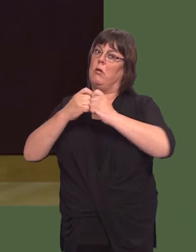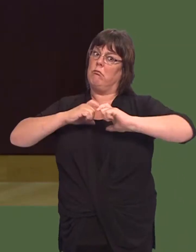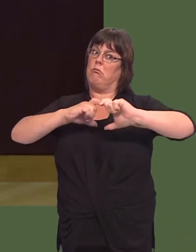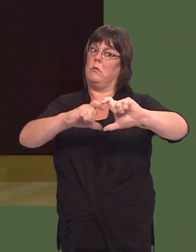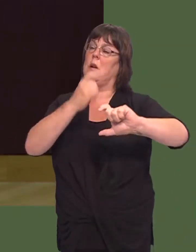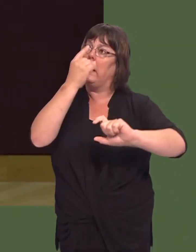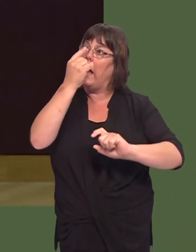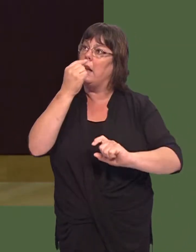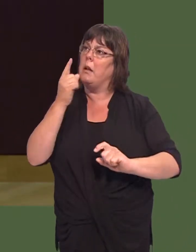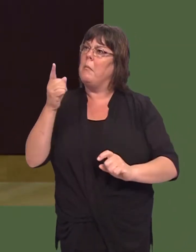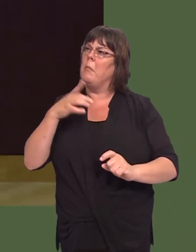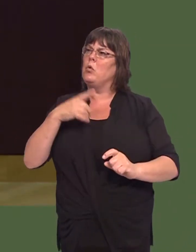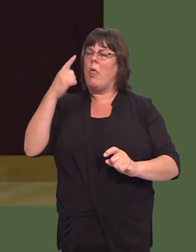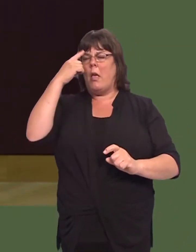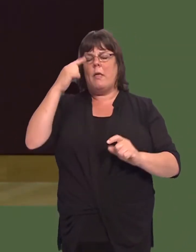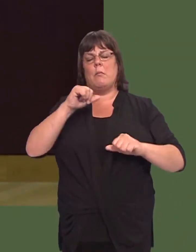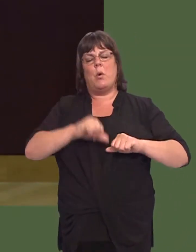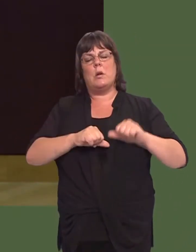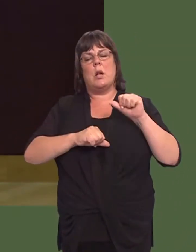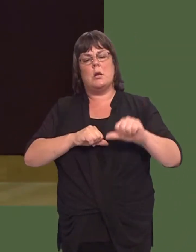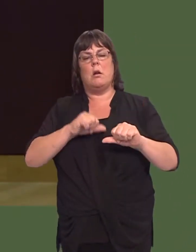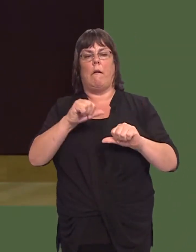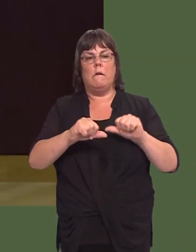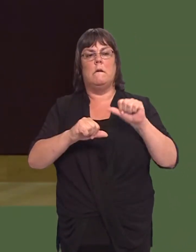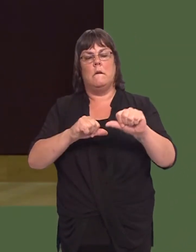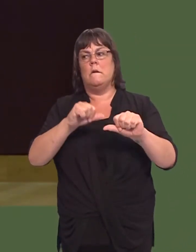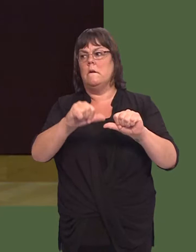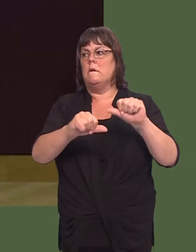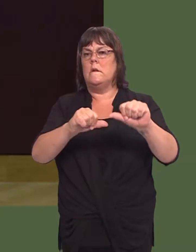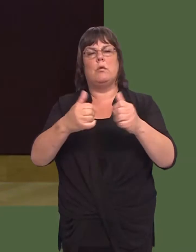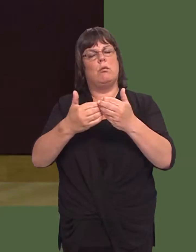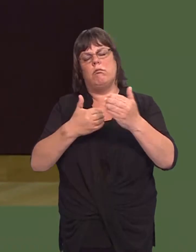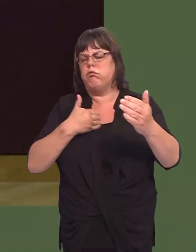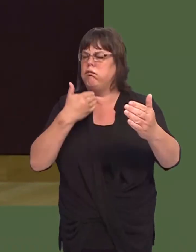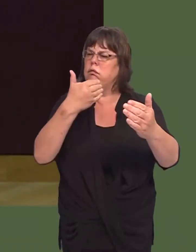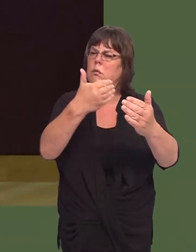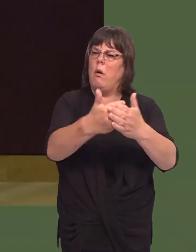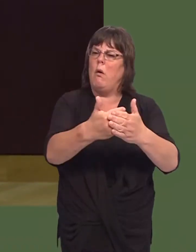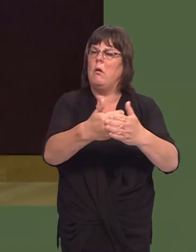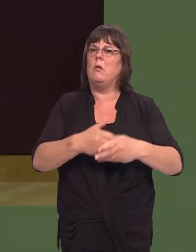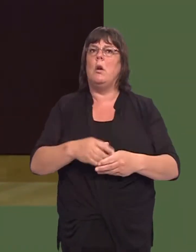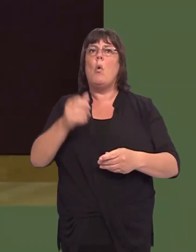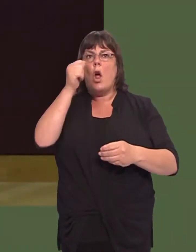But does he not think that this tortuous process is far too long, even though this is a massive